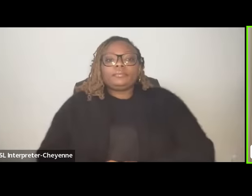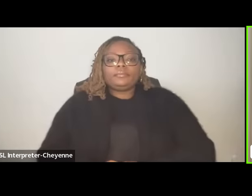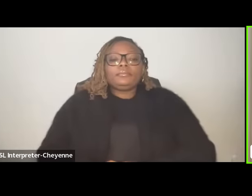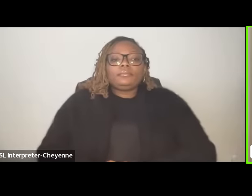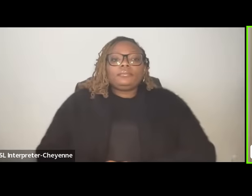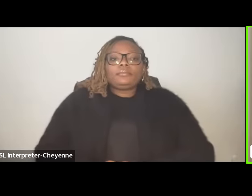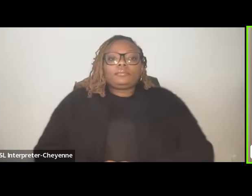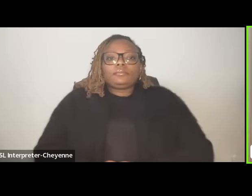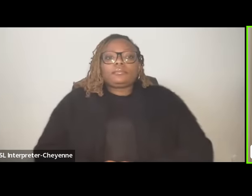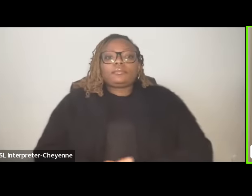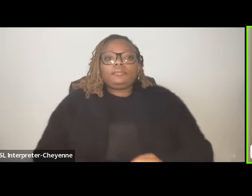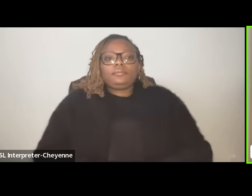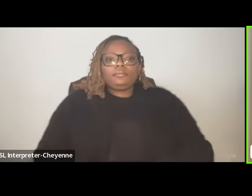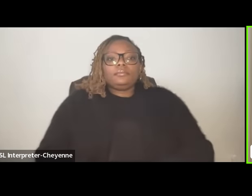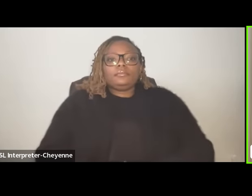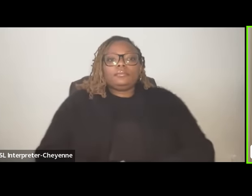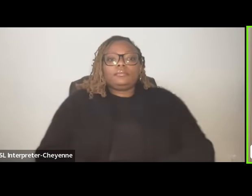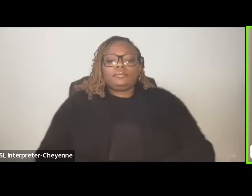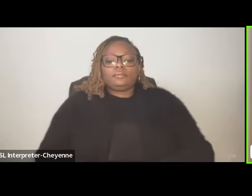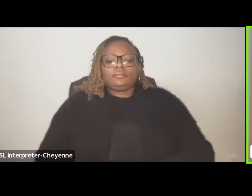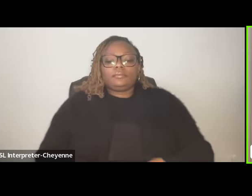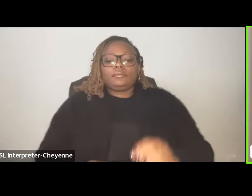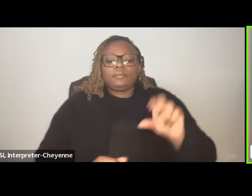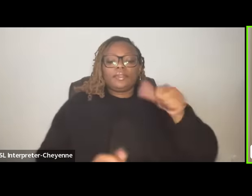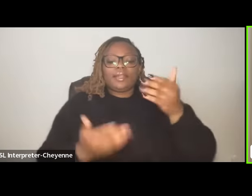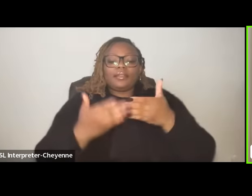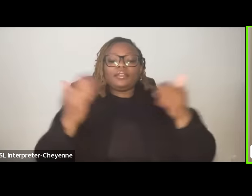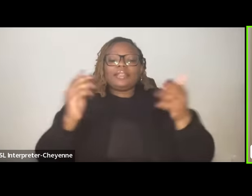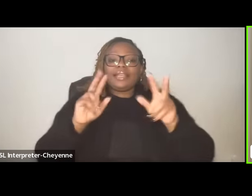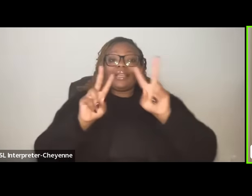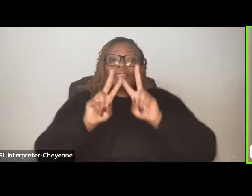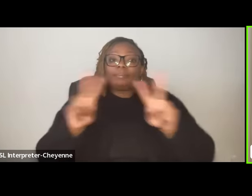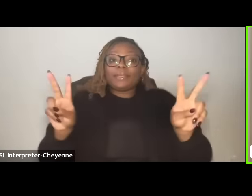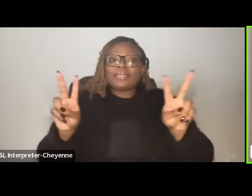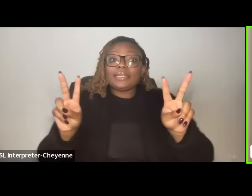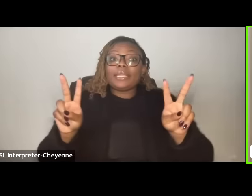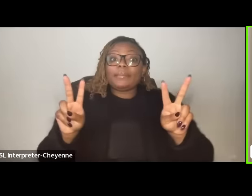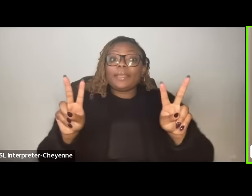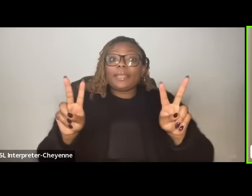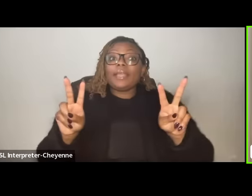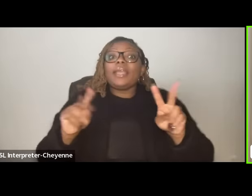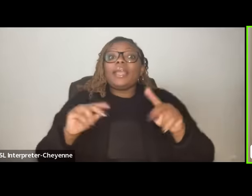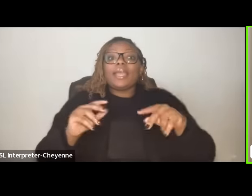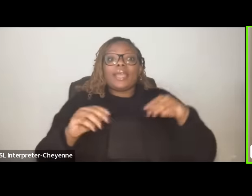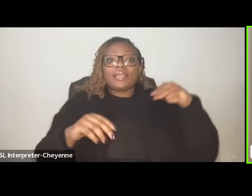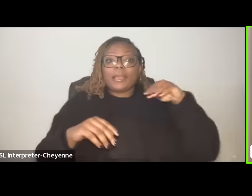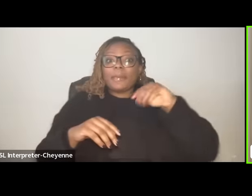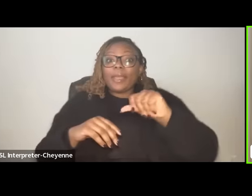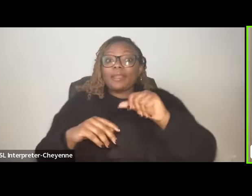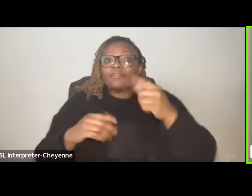the other thing is that peacekeeping missions are actually paid for by the host country so having